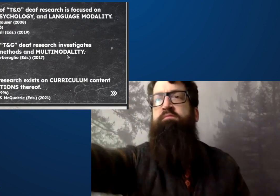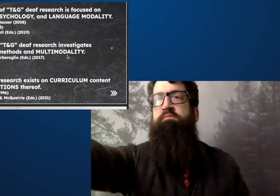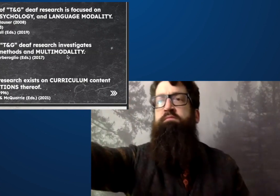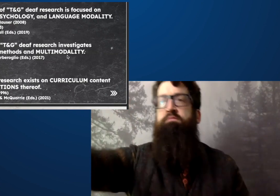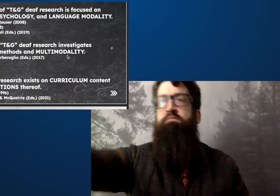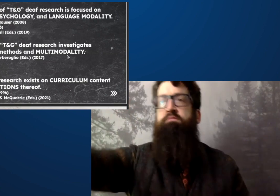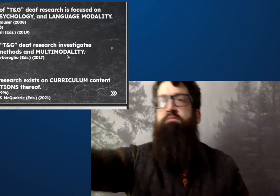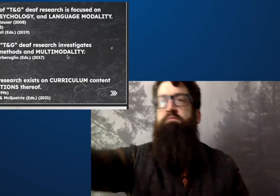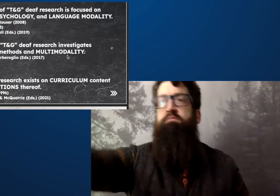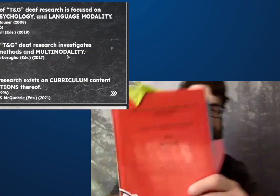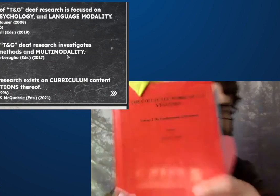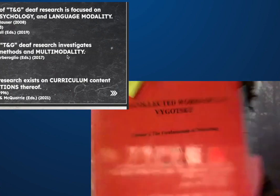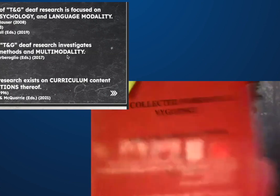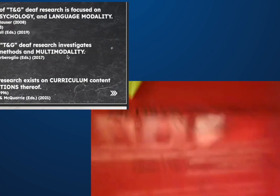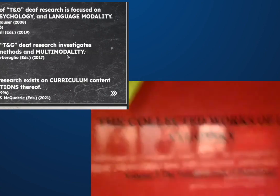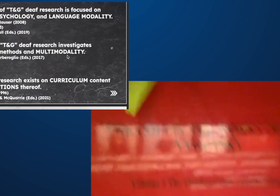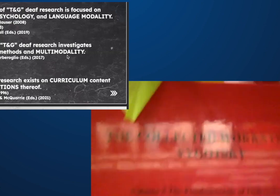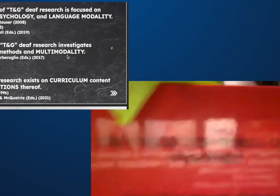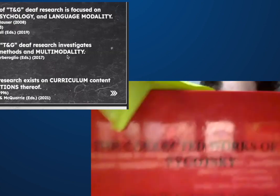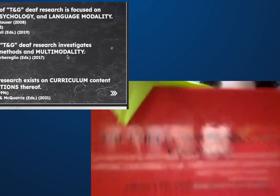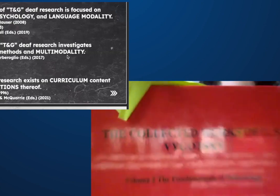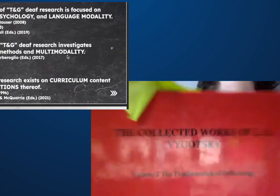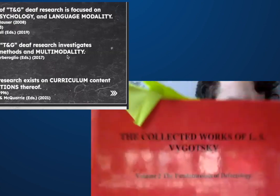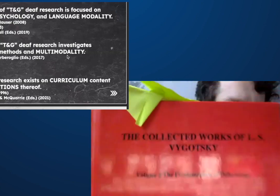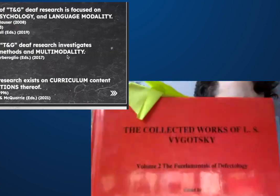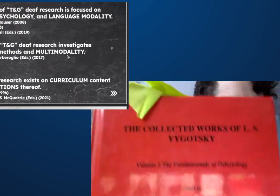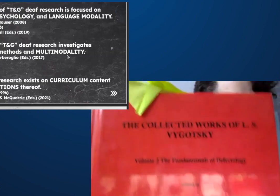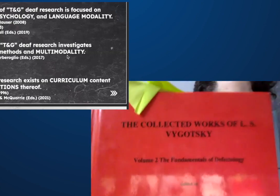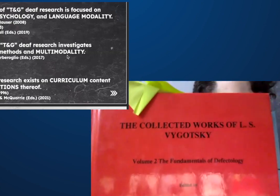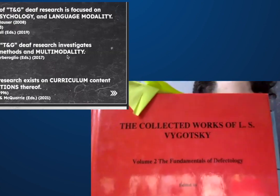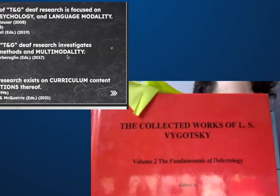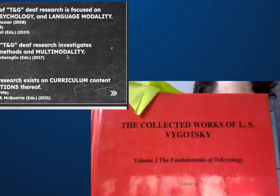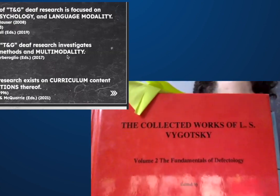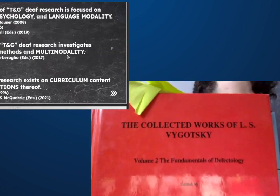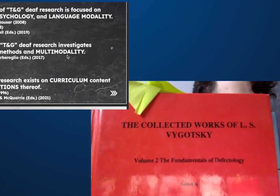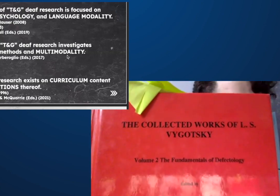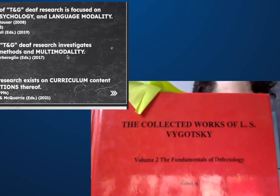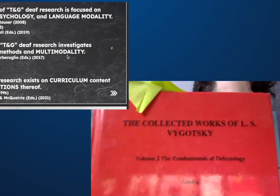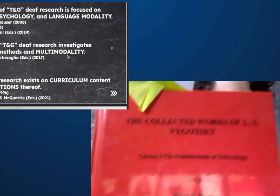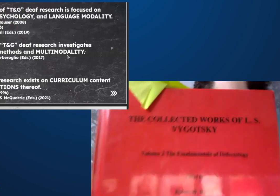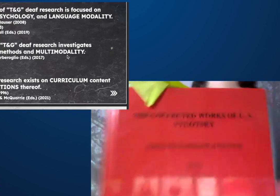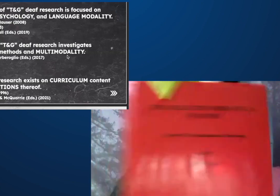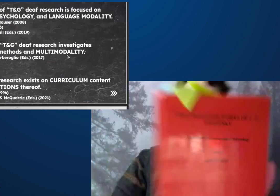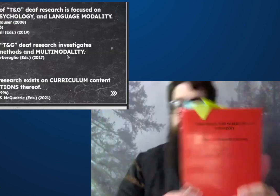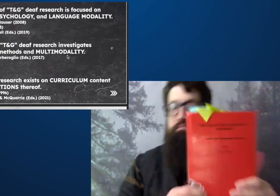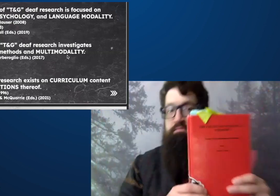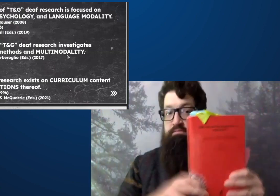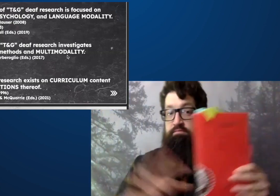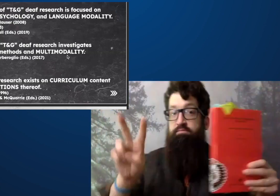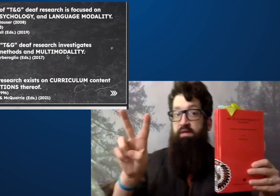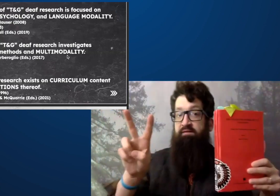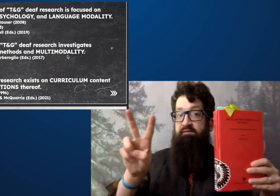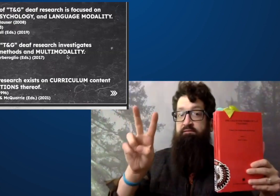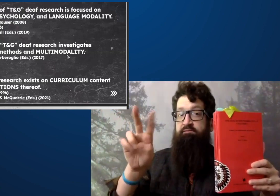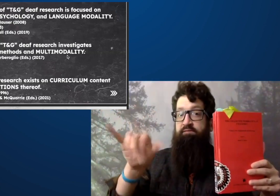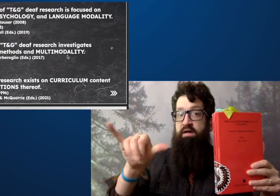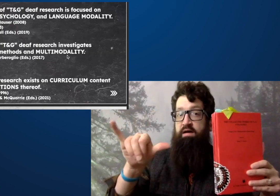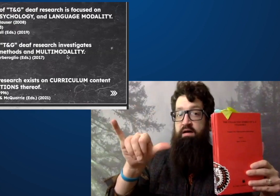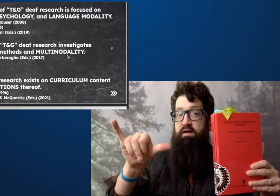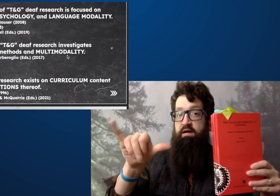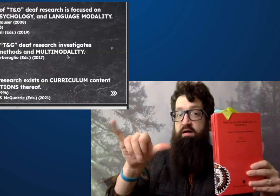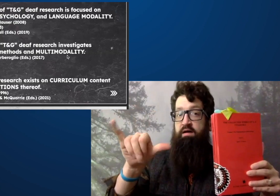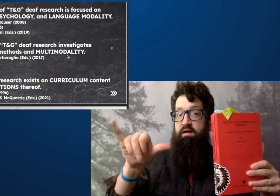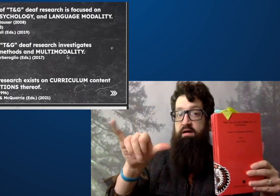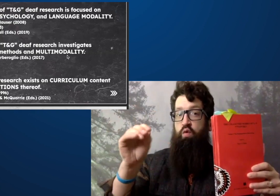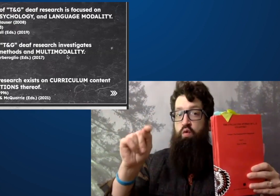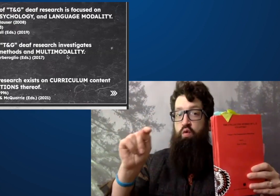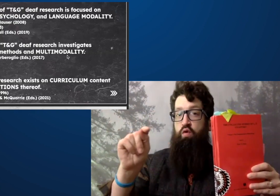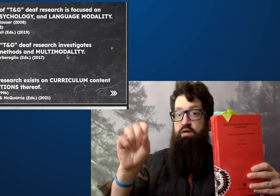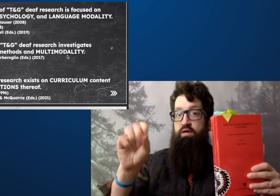And then my favorite text is right here, the Collected Works of Vagatsky.